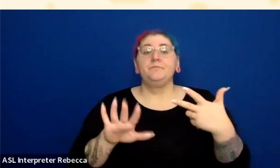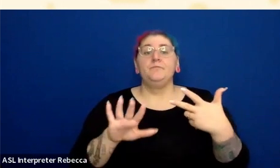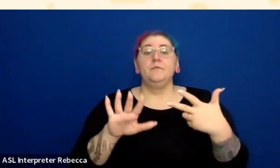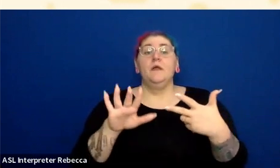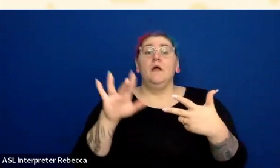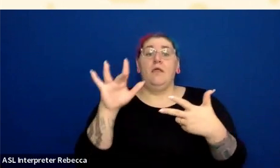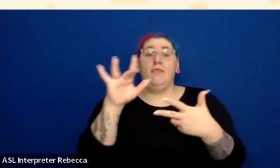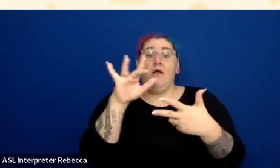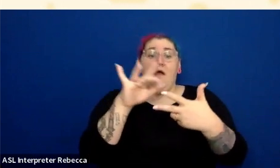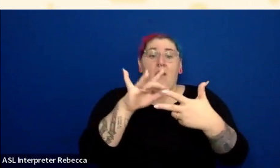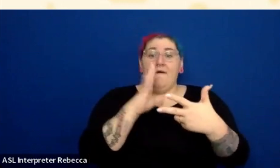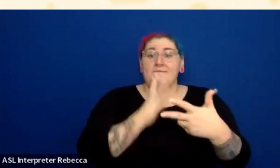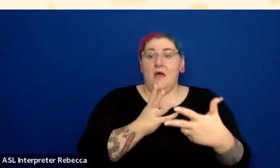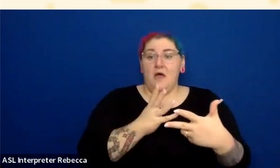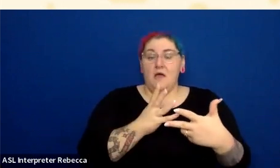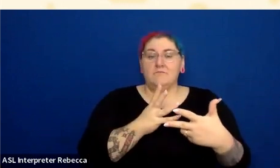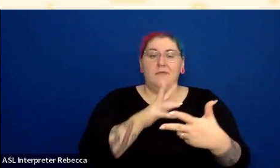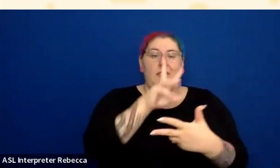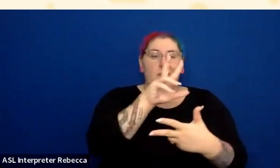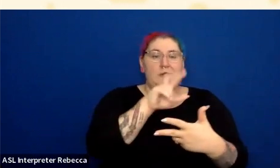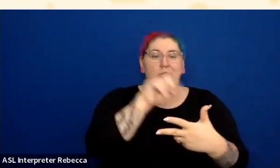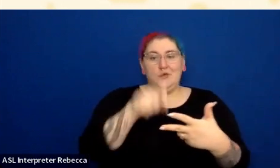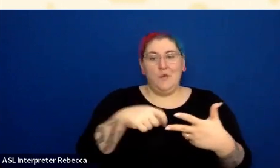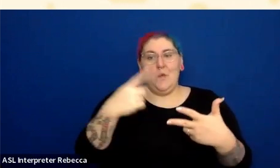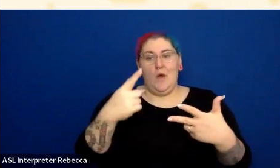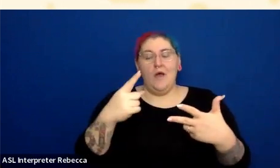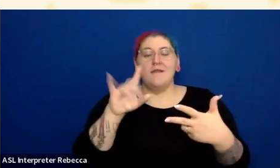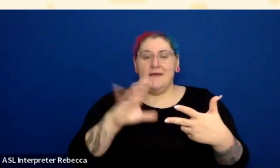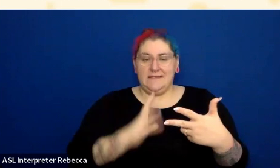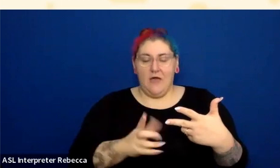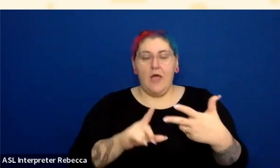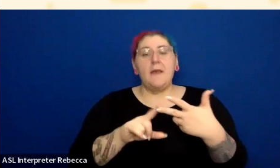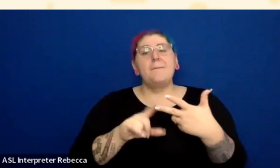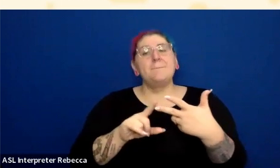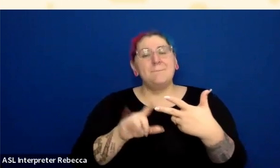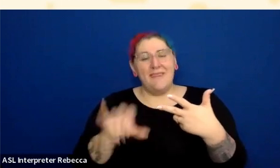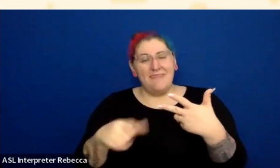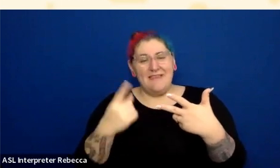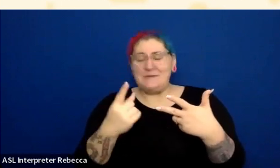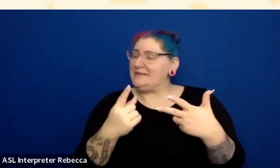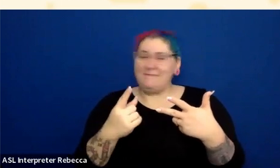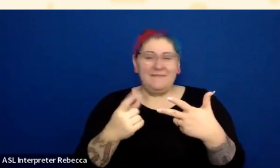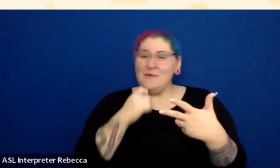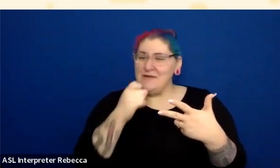The focus though, there'd actually be a problem here. And it would probably be a failure of WCAG.